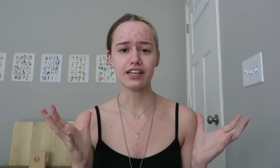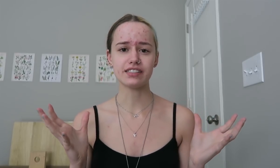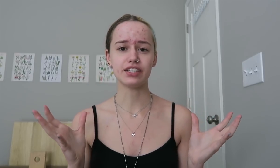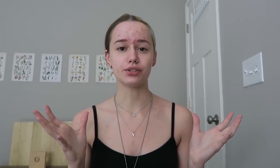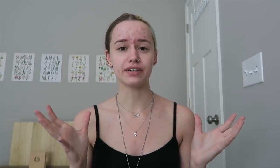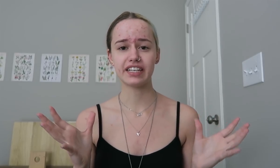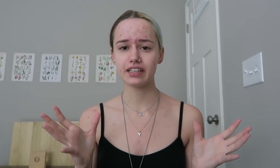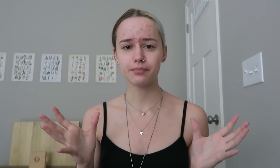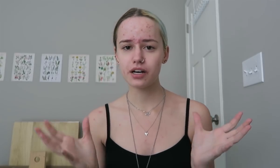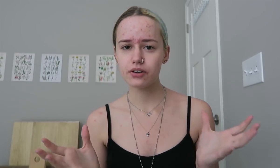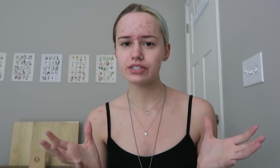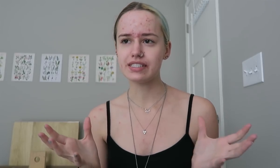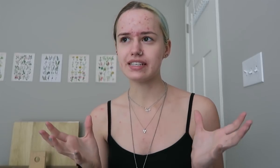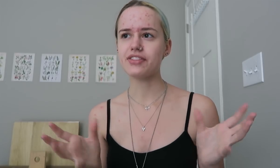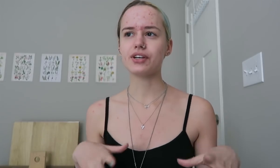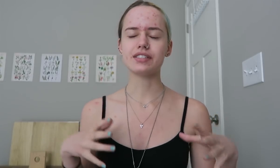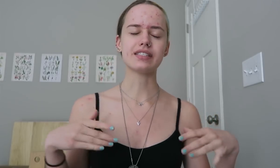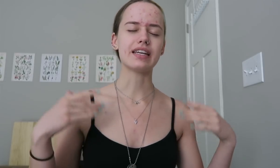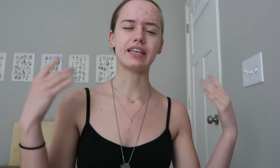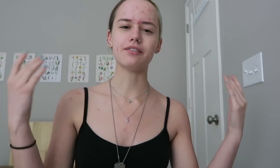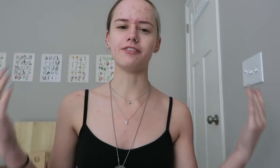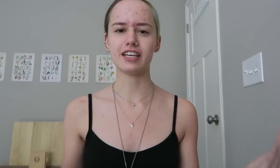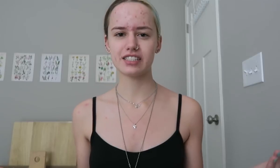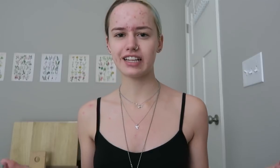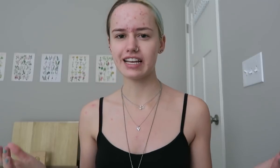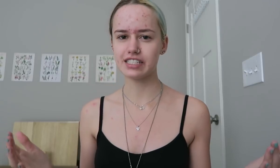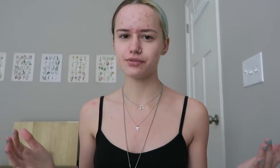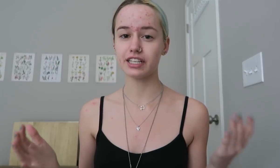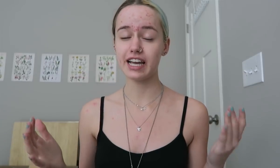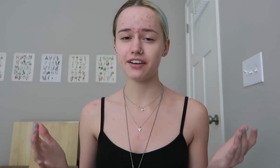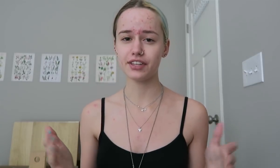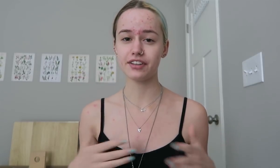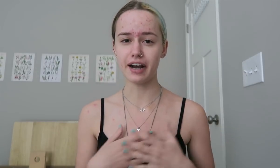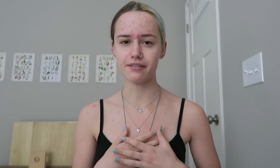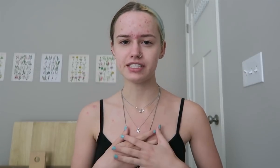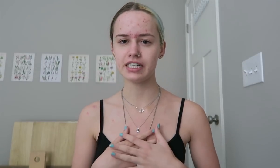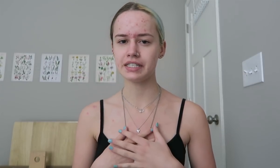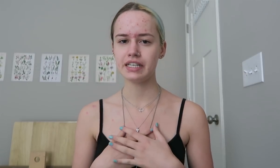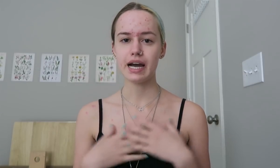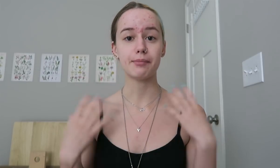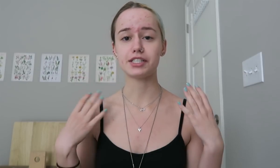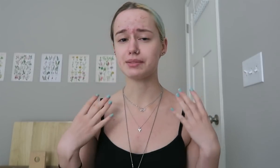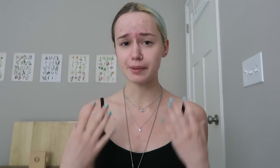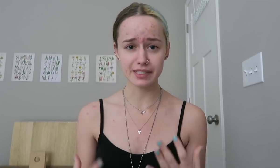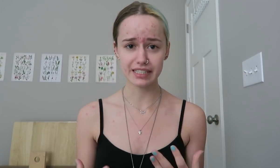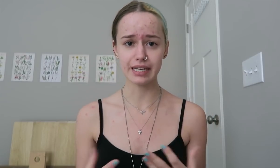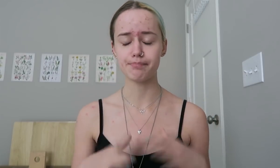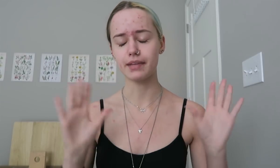as far as the curriculum goes is that there isn't any advanced classes really out there that I've seen, I might just be missing them.